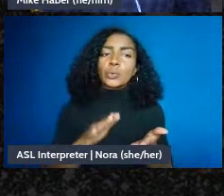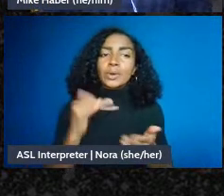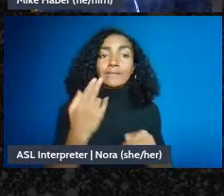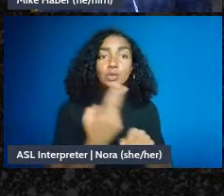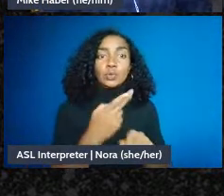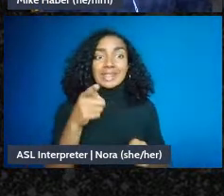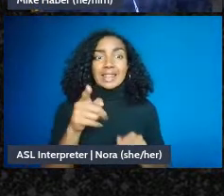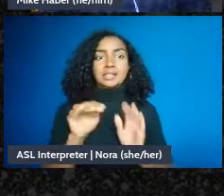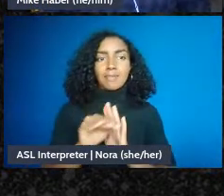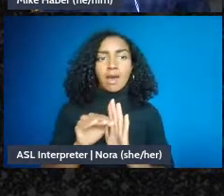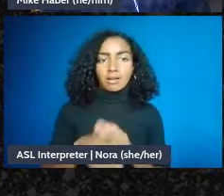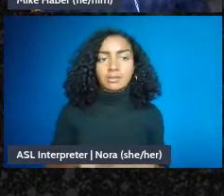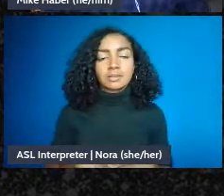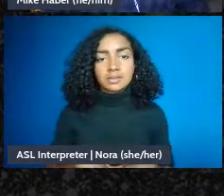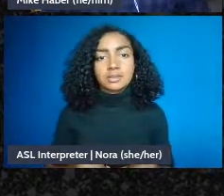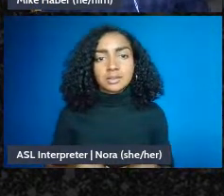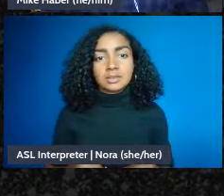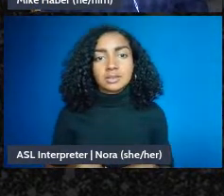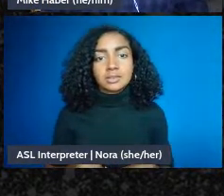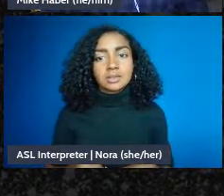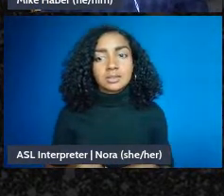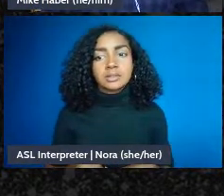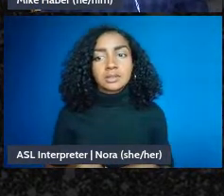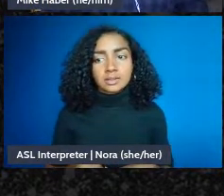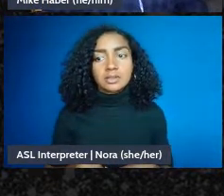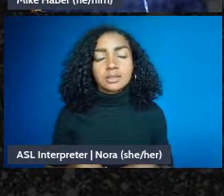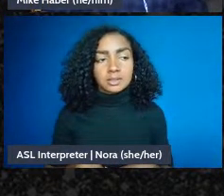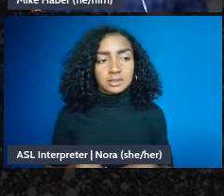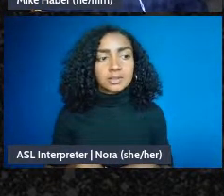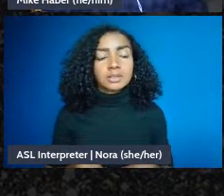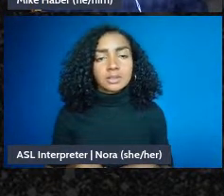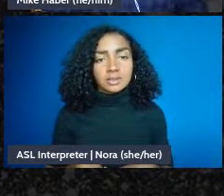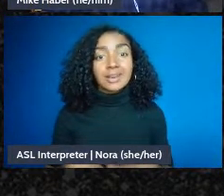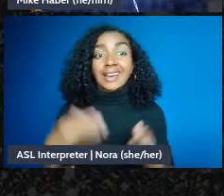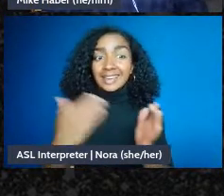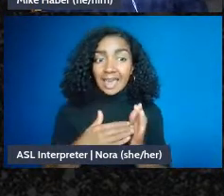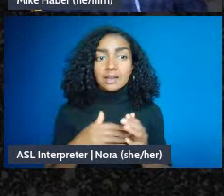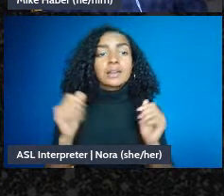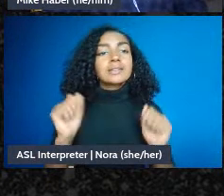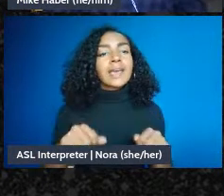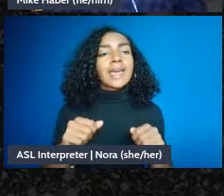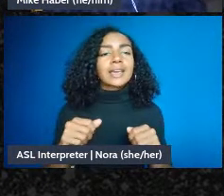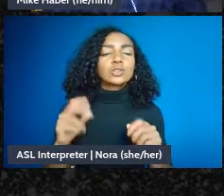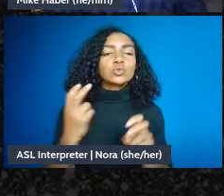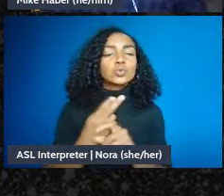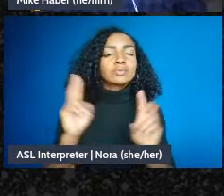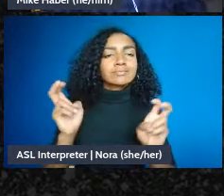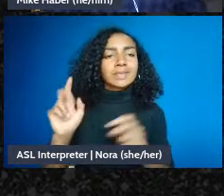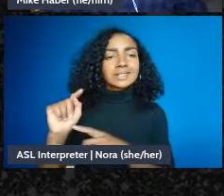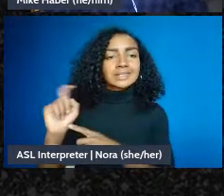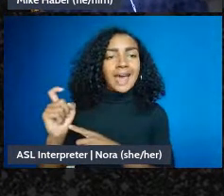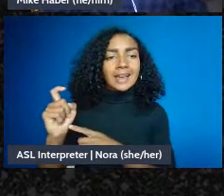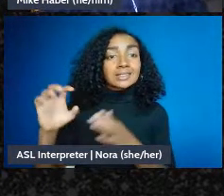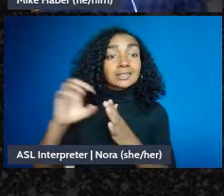And again, because you have this tax deductibility that's potentially a real advantage if you want to